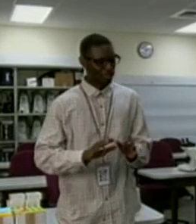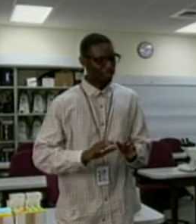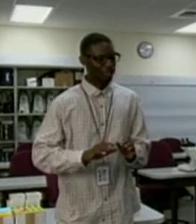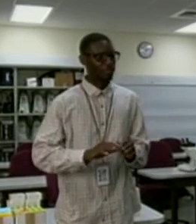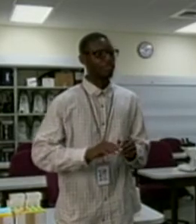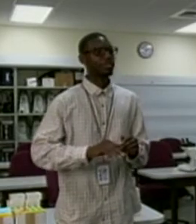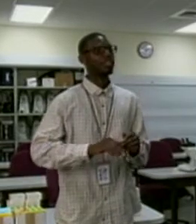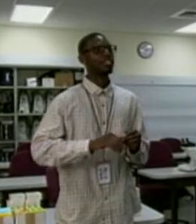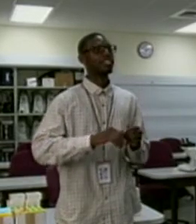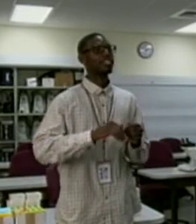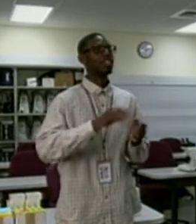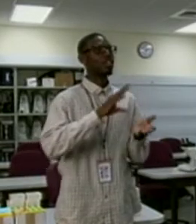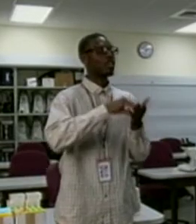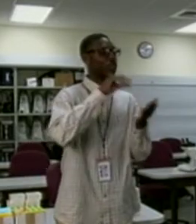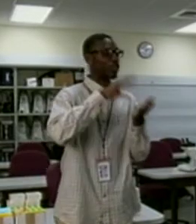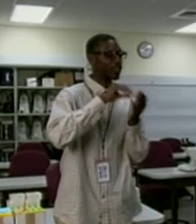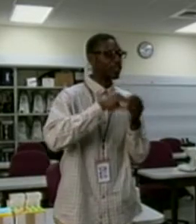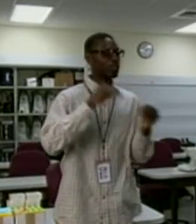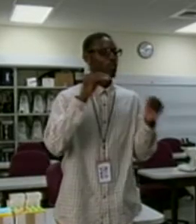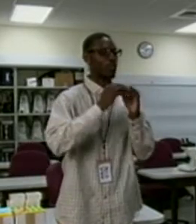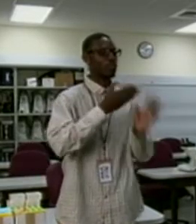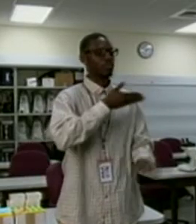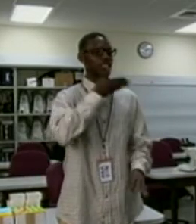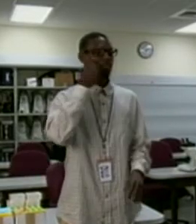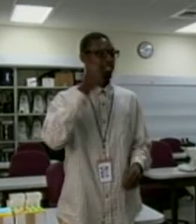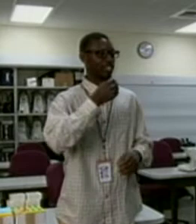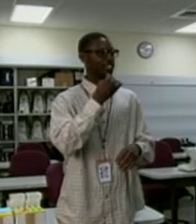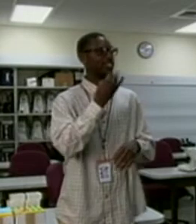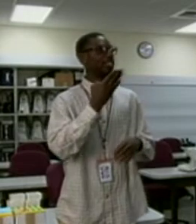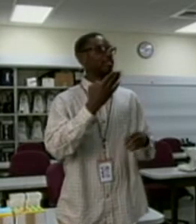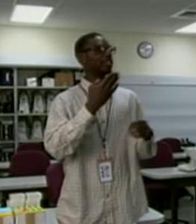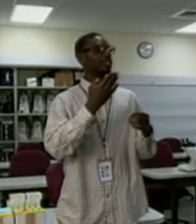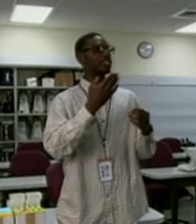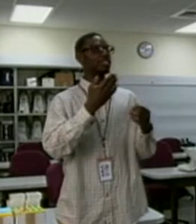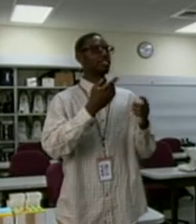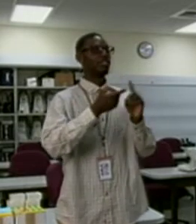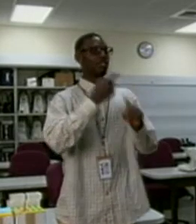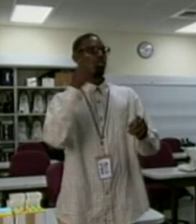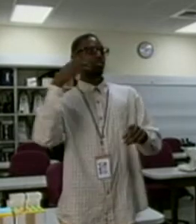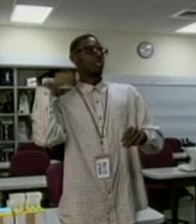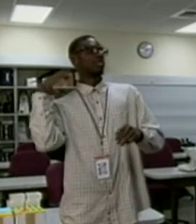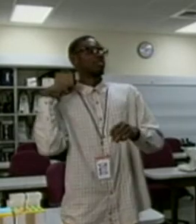It's great. I'm learning more about the job.